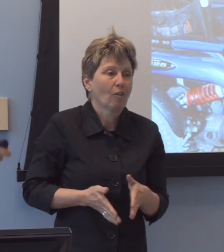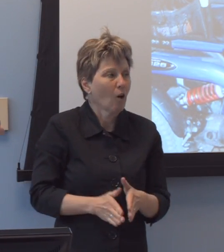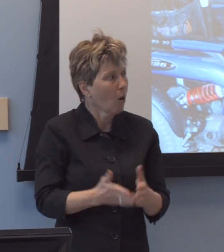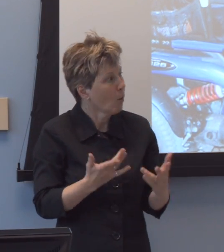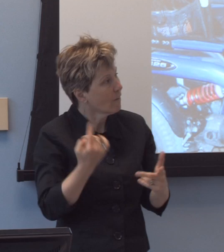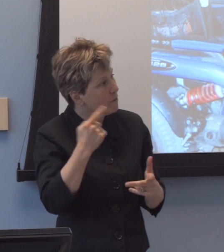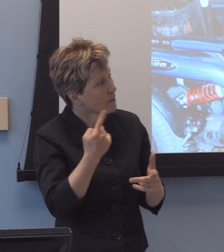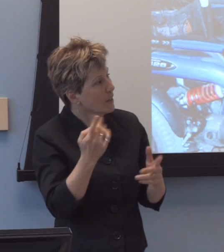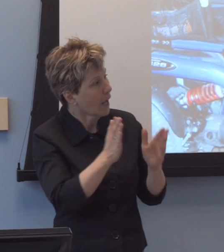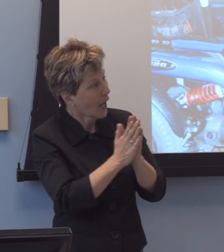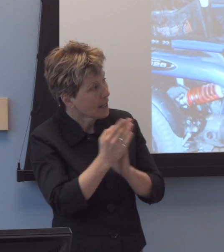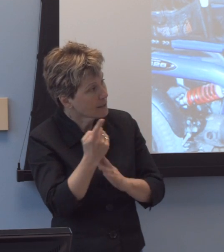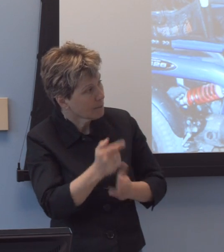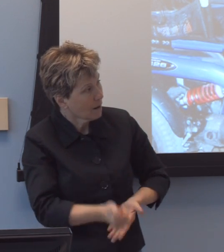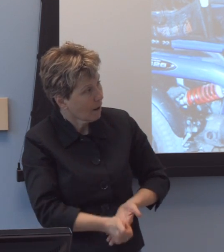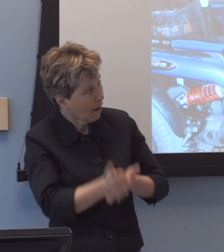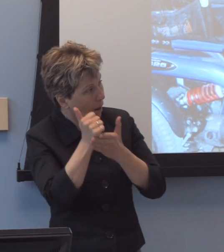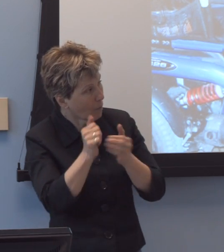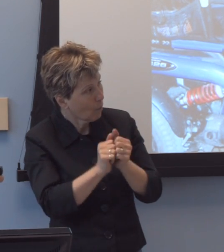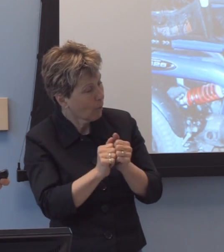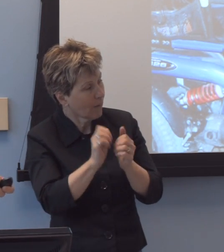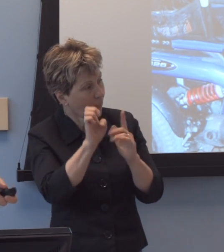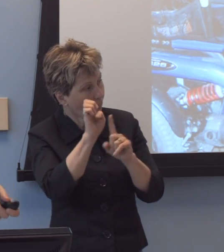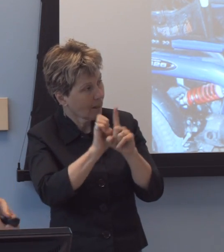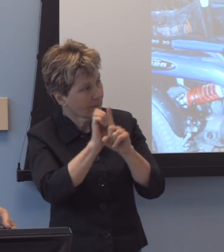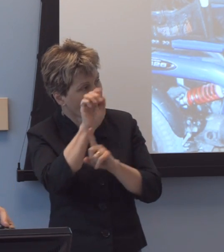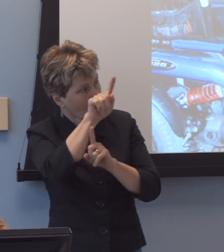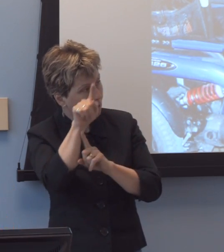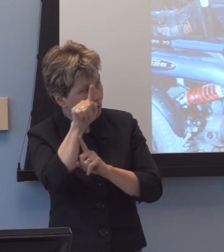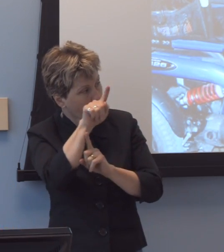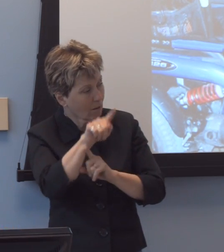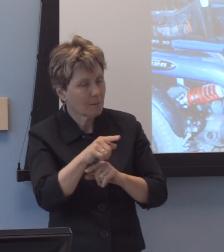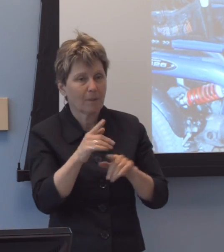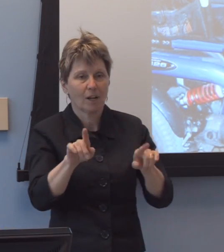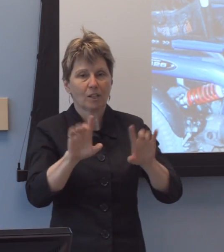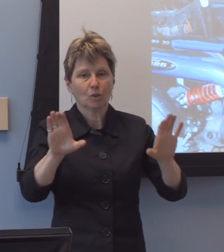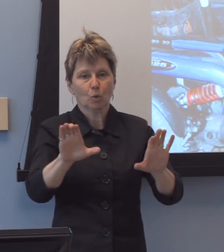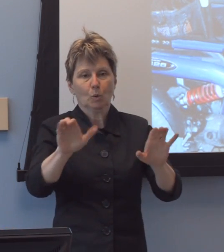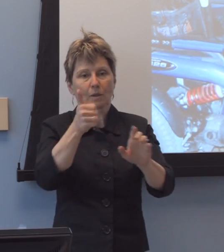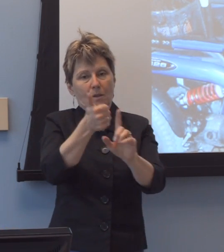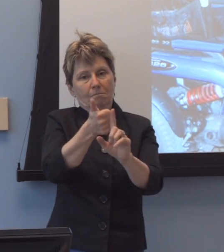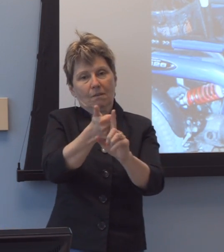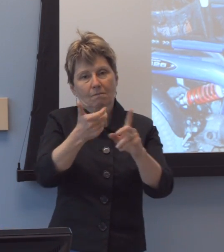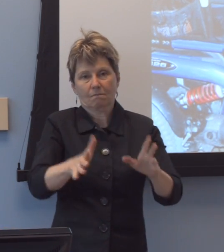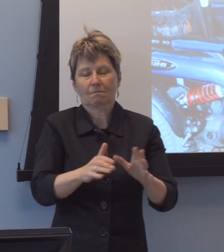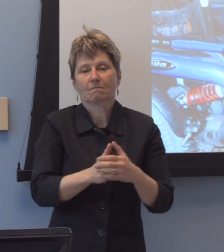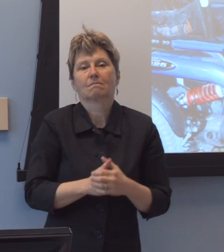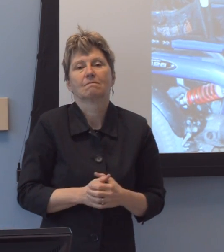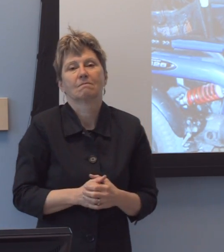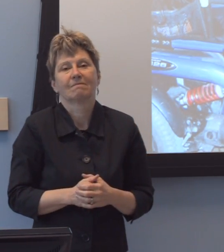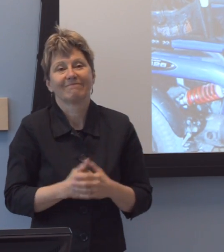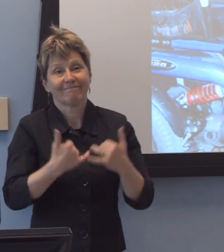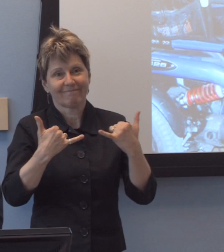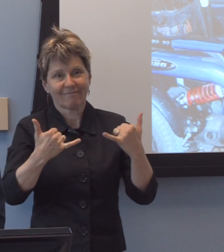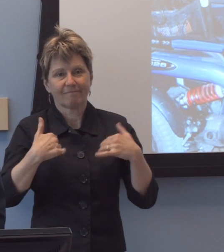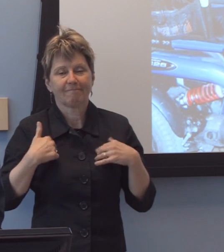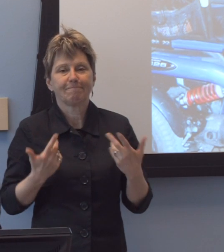but to do it for themselves. Um, again, I-I-I credit that to the, uh,